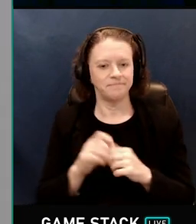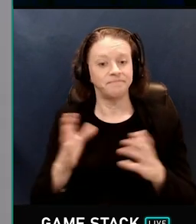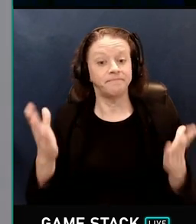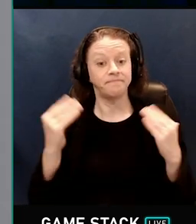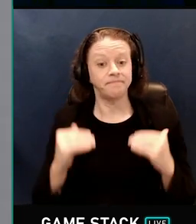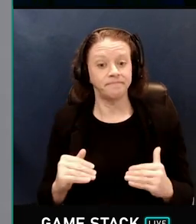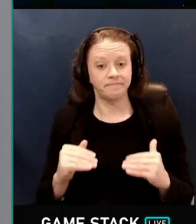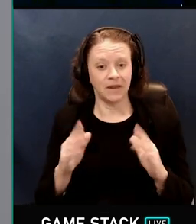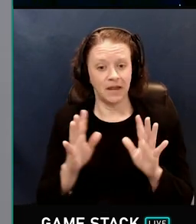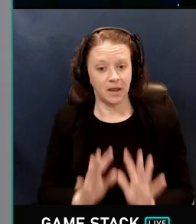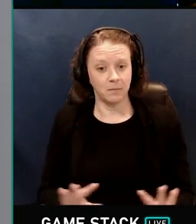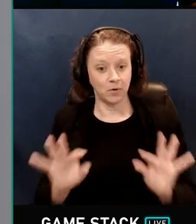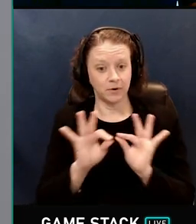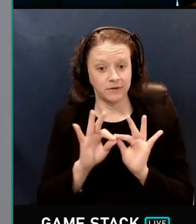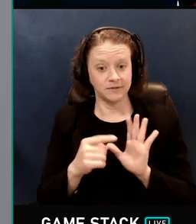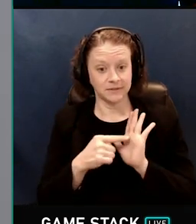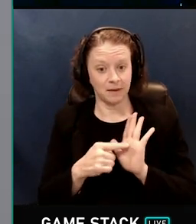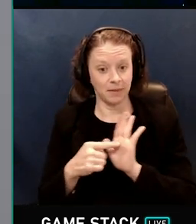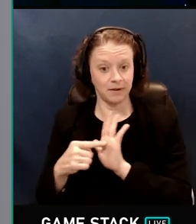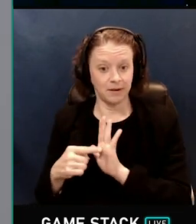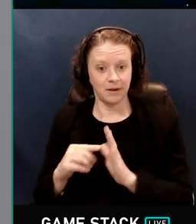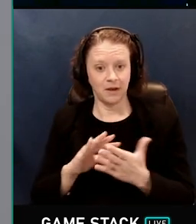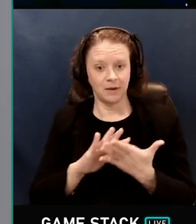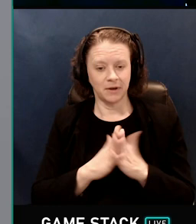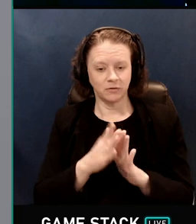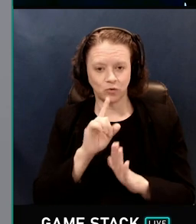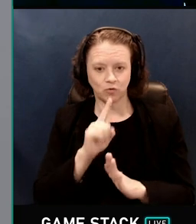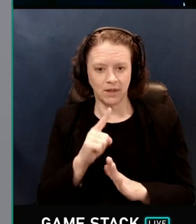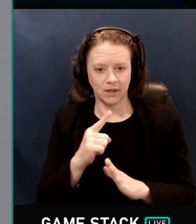Now importance sampling gets really useful, and really